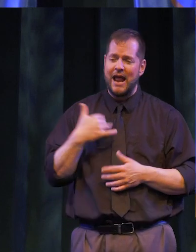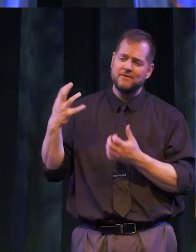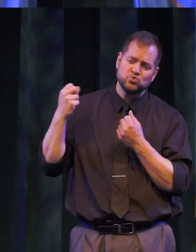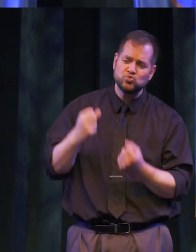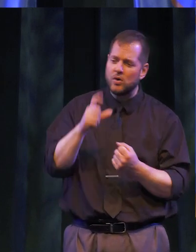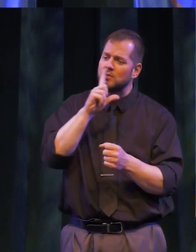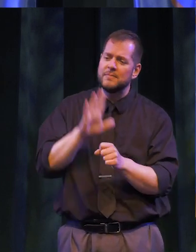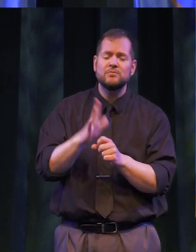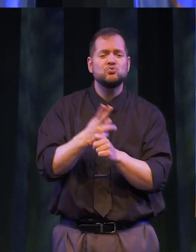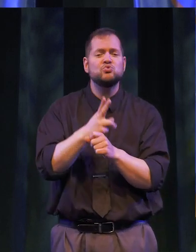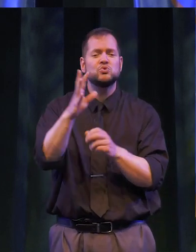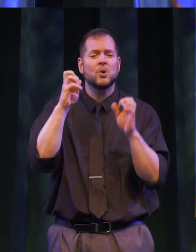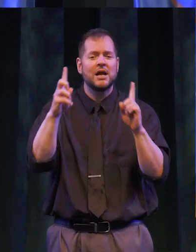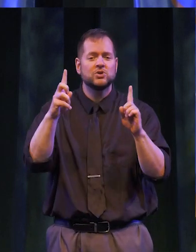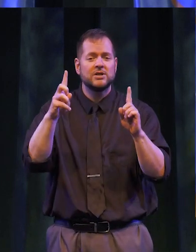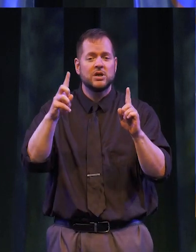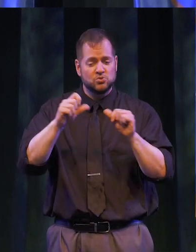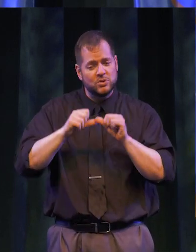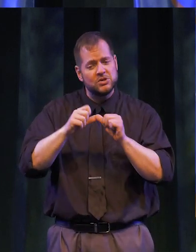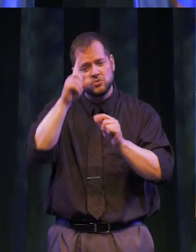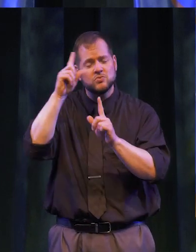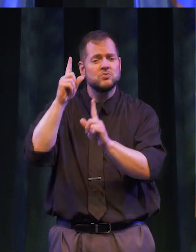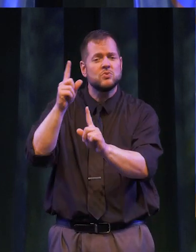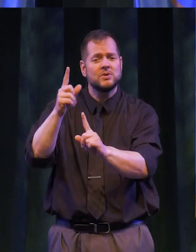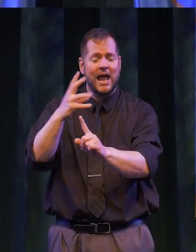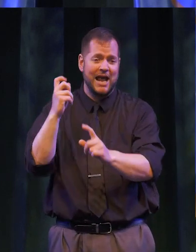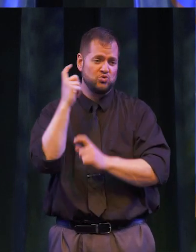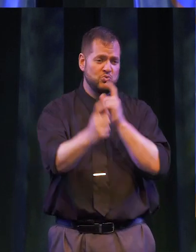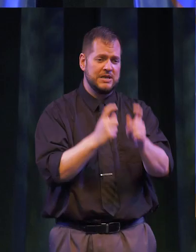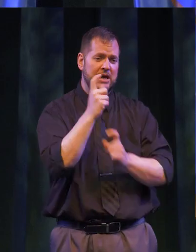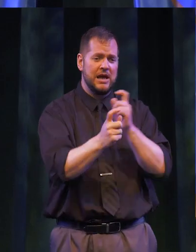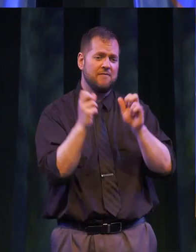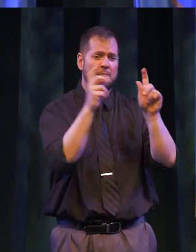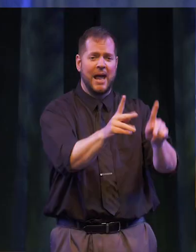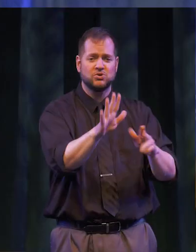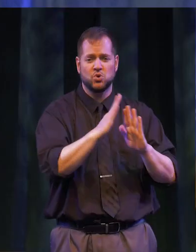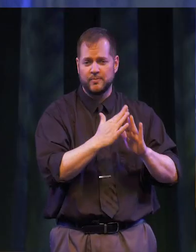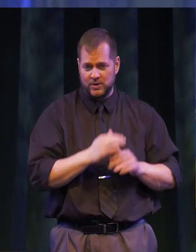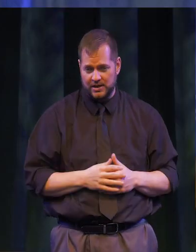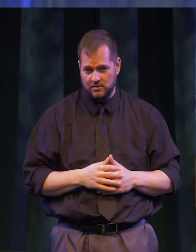commitment to use your education to further your goals and to give back to your community.